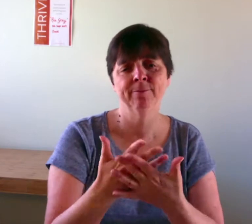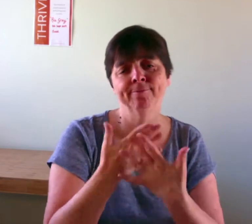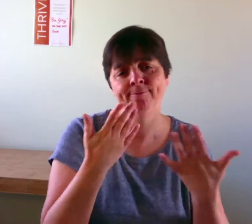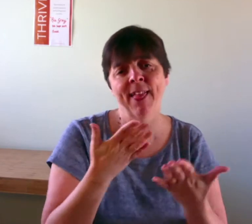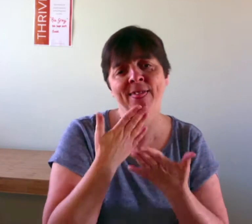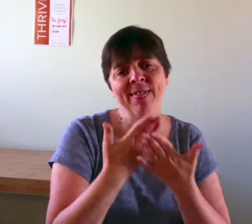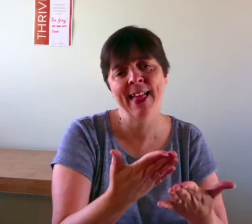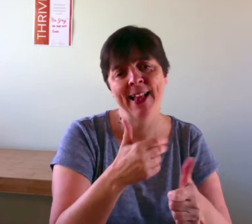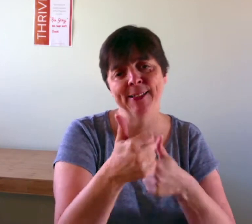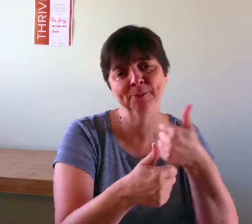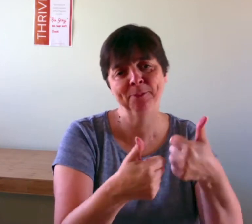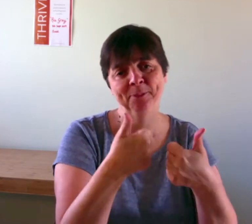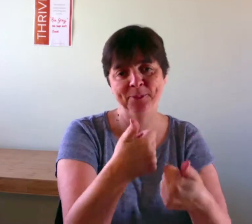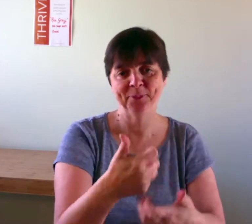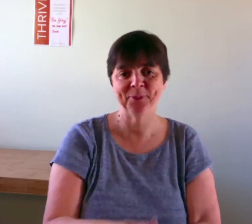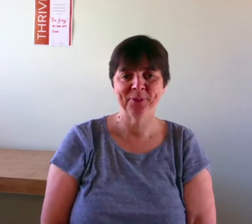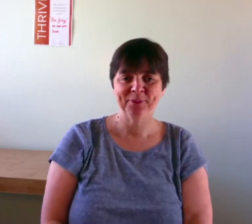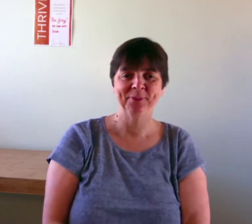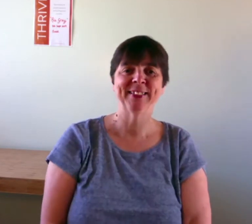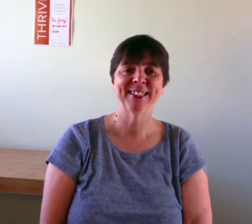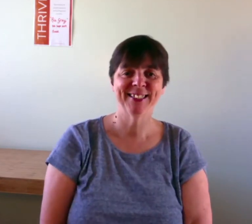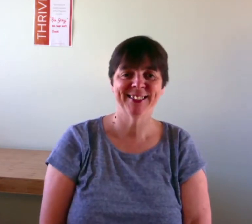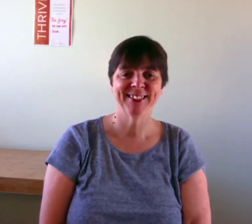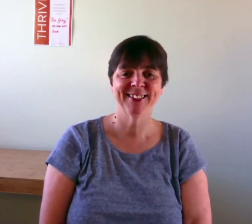Huge heartfelt thanks to Lucy and the Thrive team. My appreciation to them